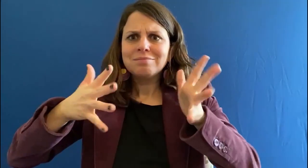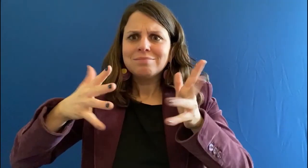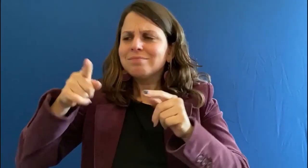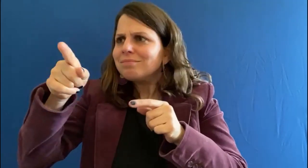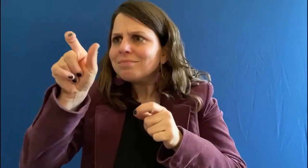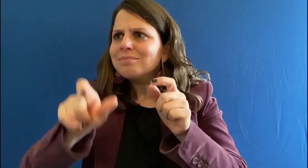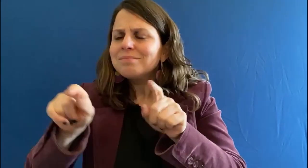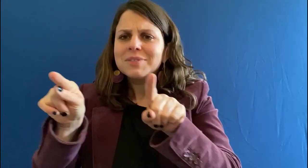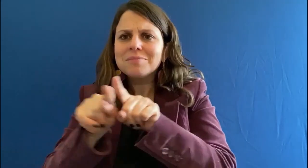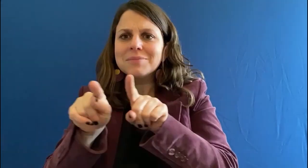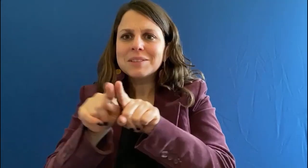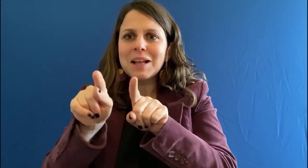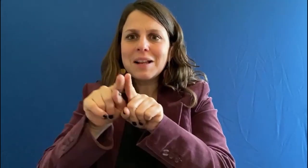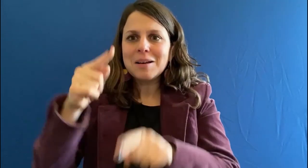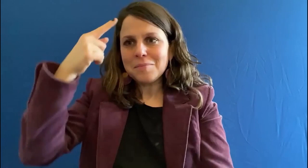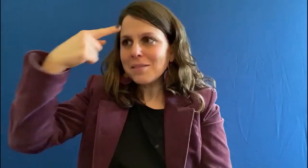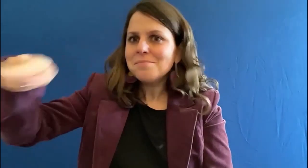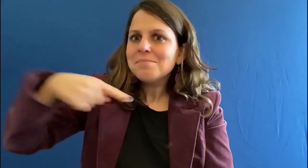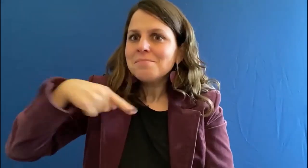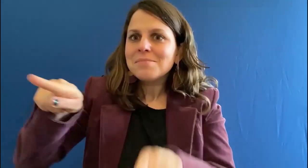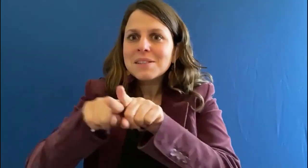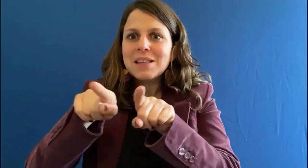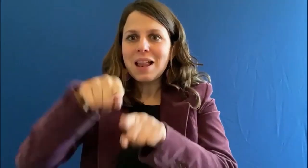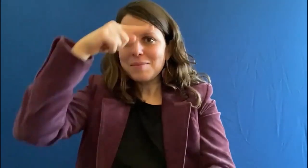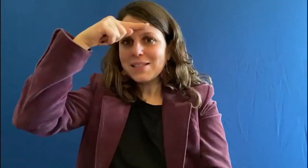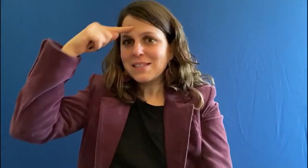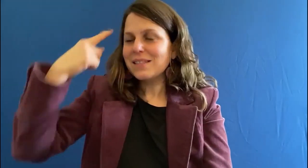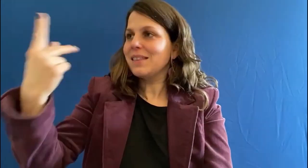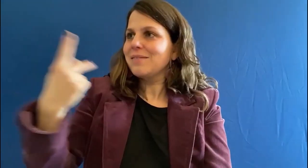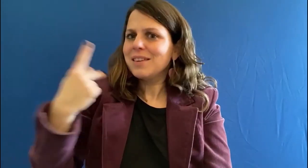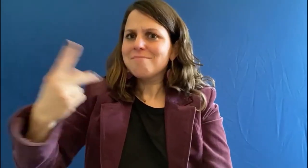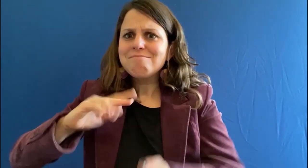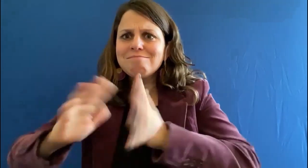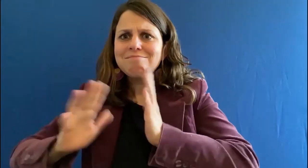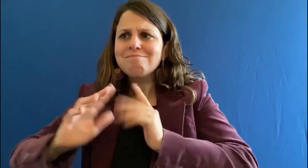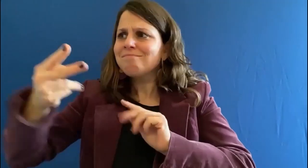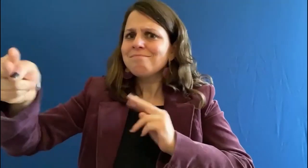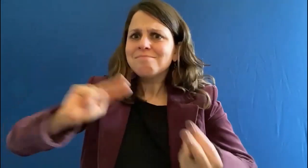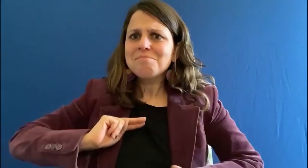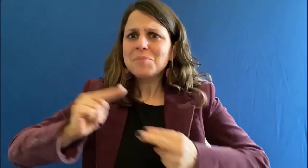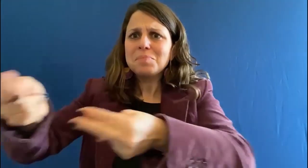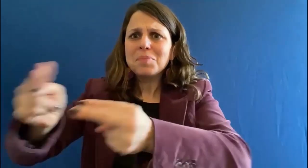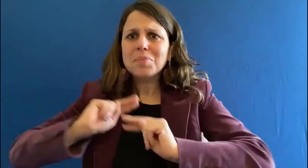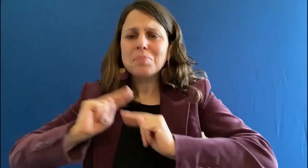I am instantly on good terms with them when we sign.